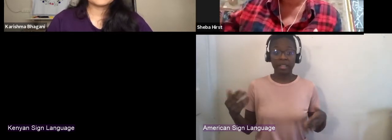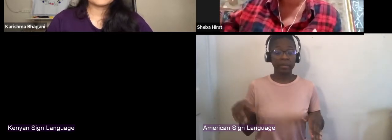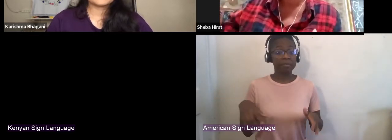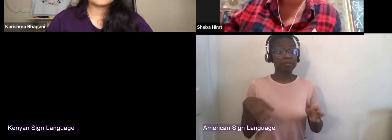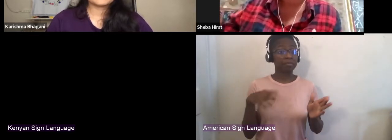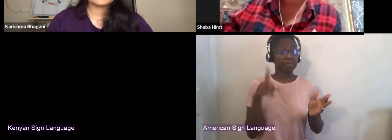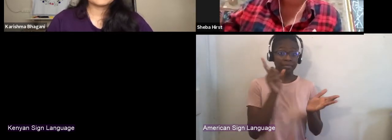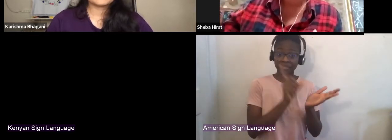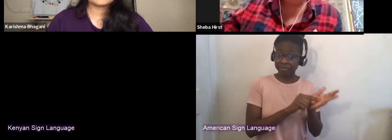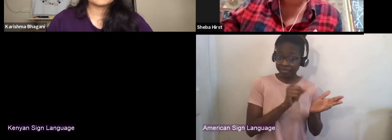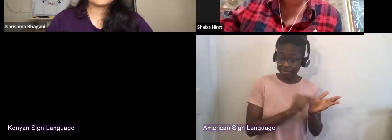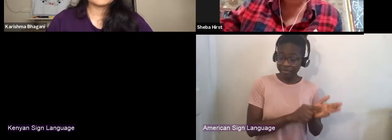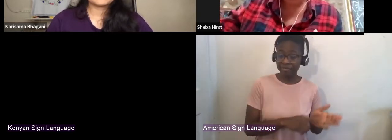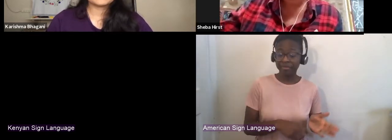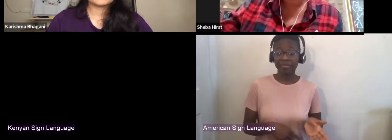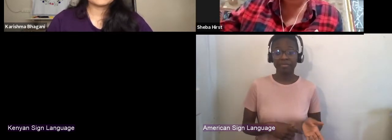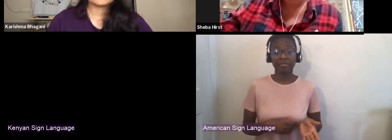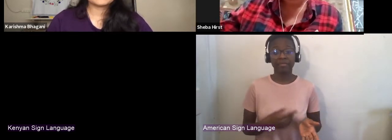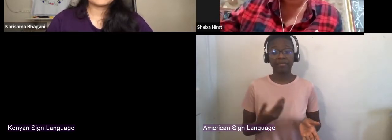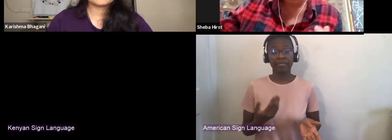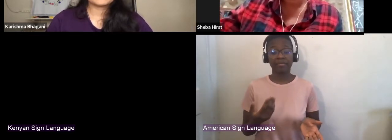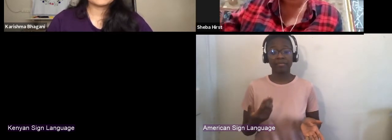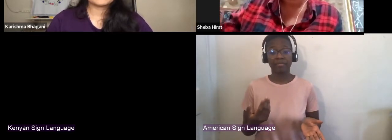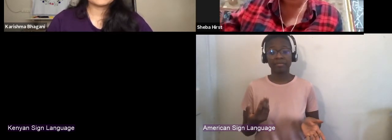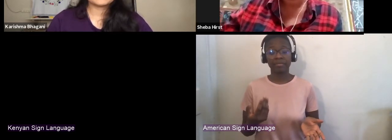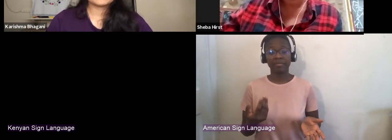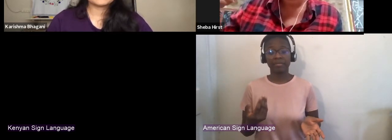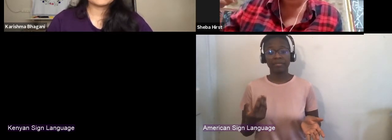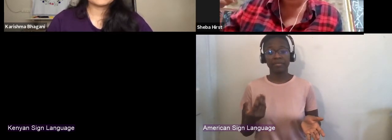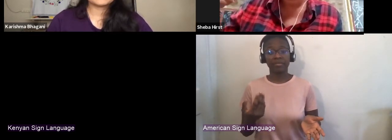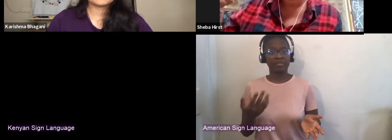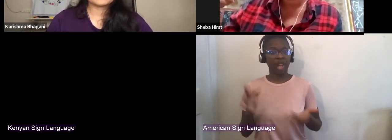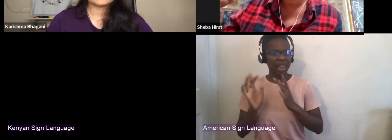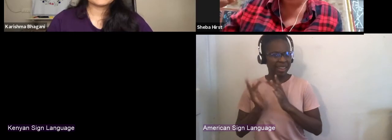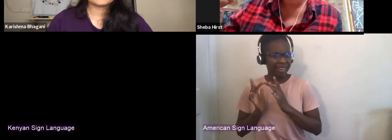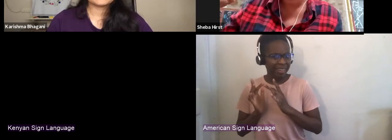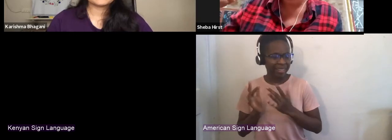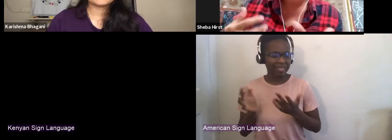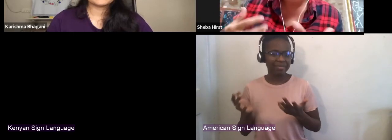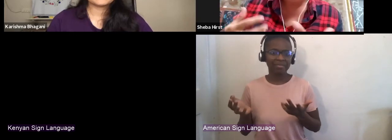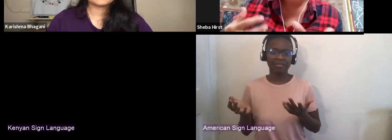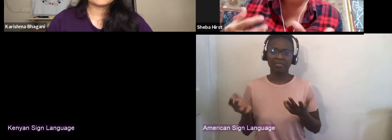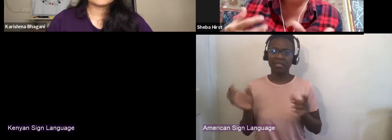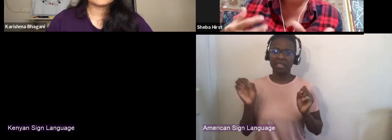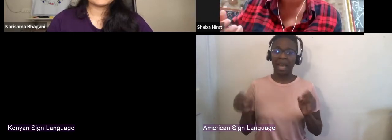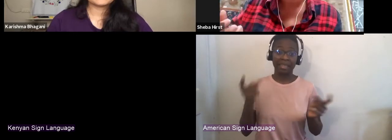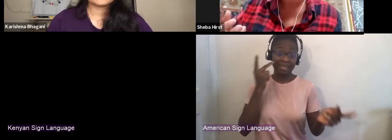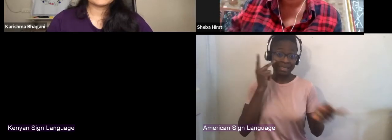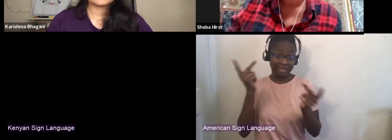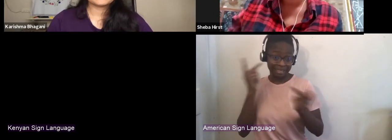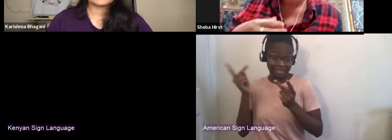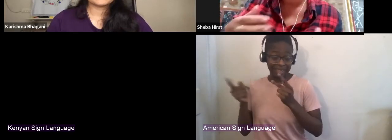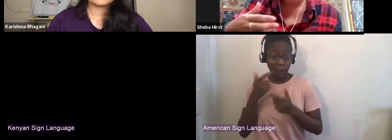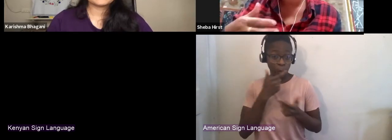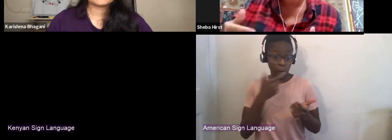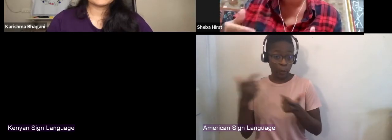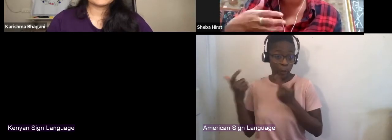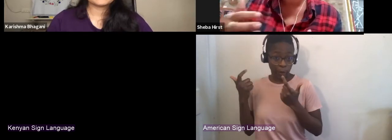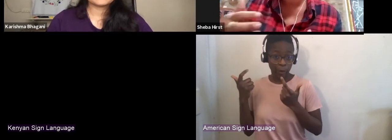and things that are living online and things that you can go see in person you'd have to stay connected